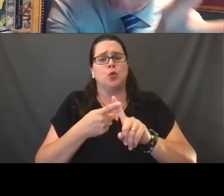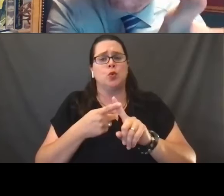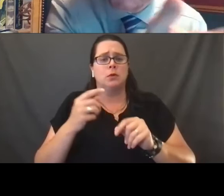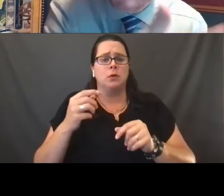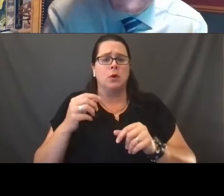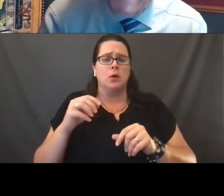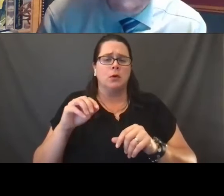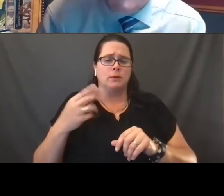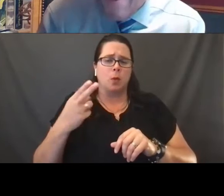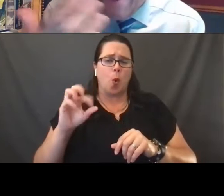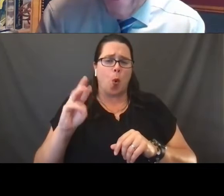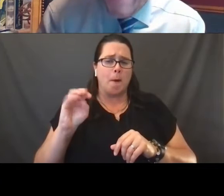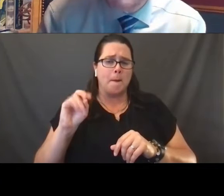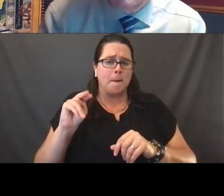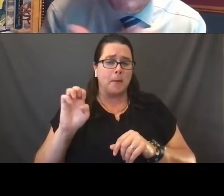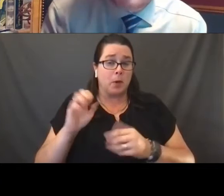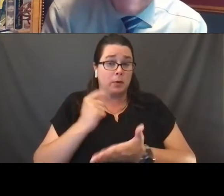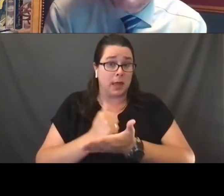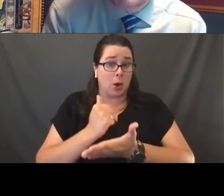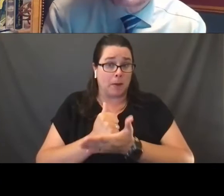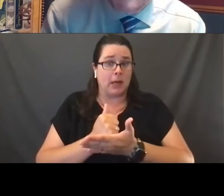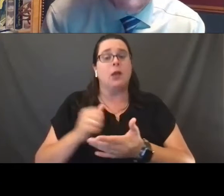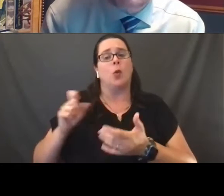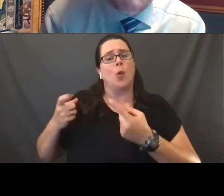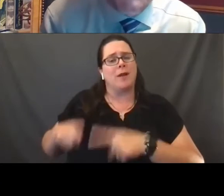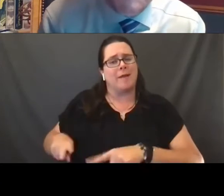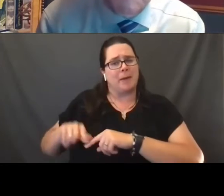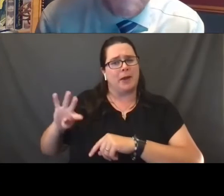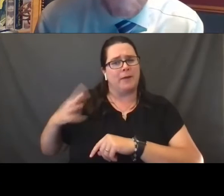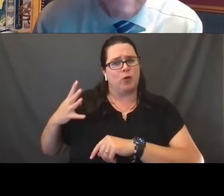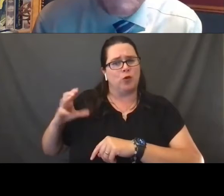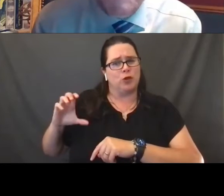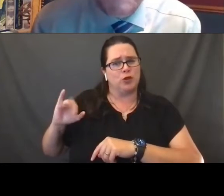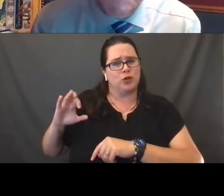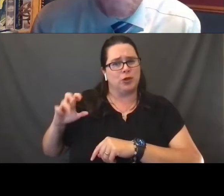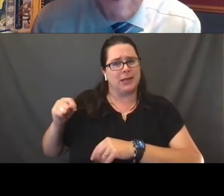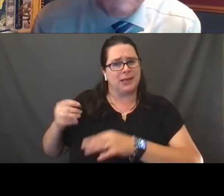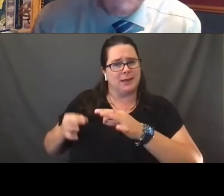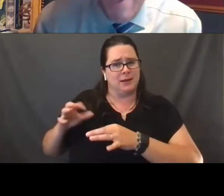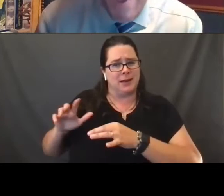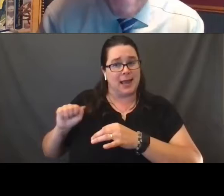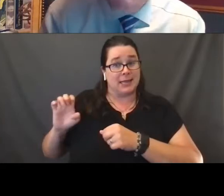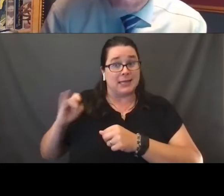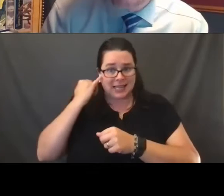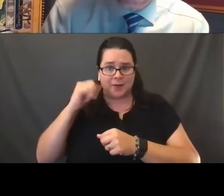in the fourth circuit case had she not been subject to the harassment that she was.